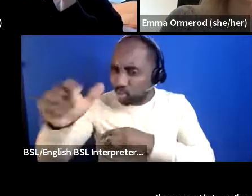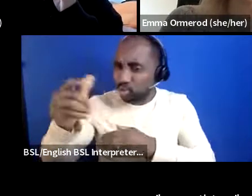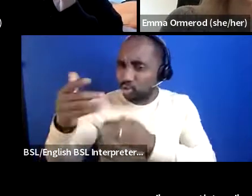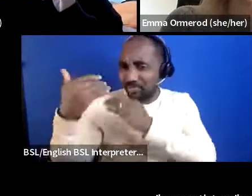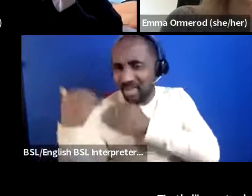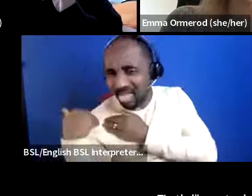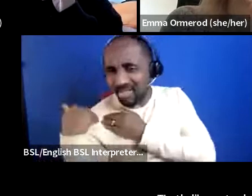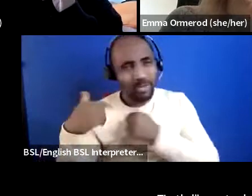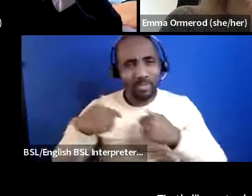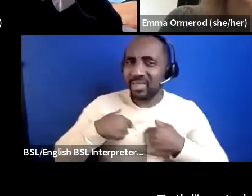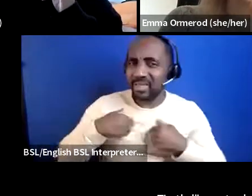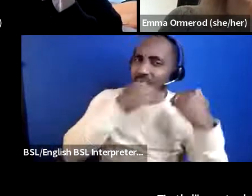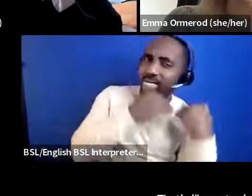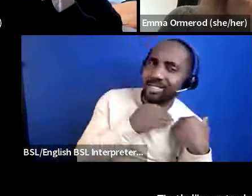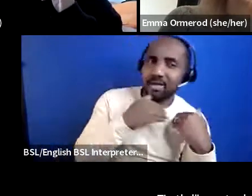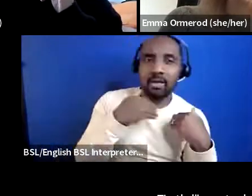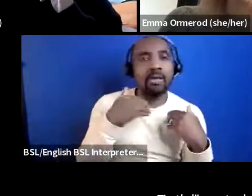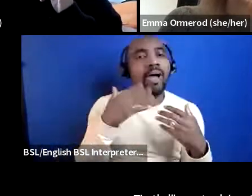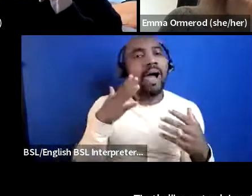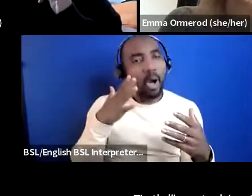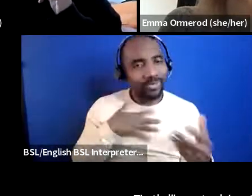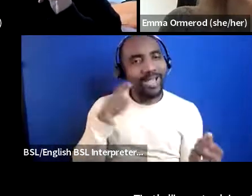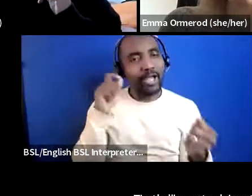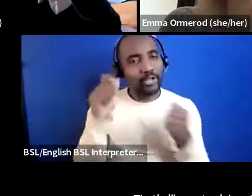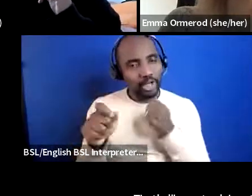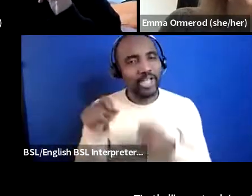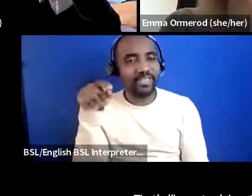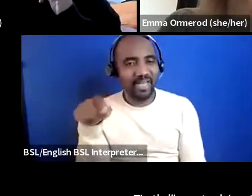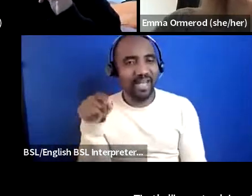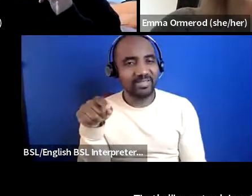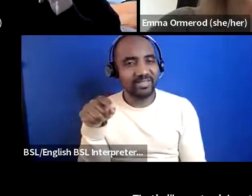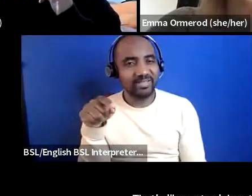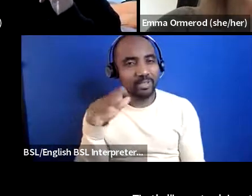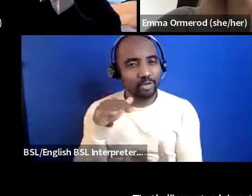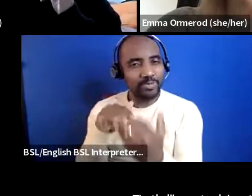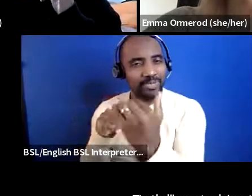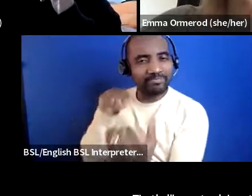um so that's a shift i would like to see but um that's kind of what you have to do it's kind of